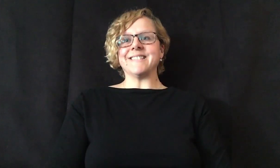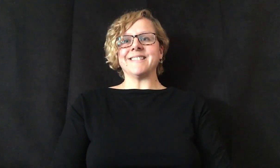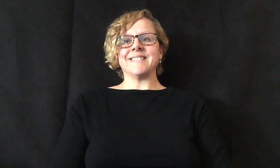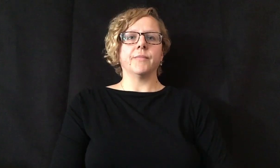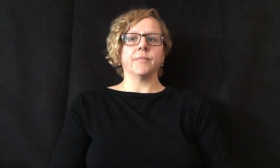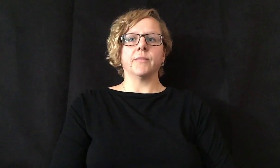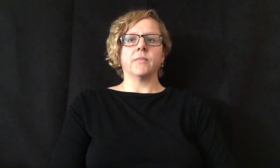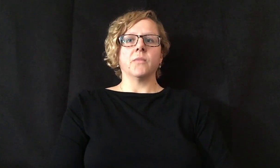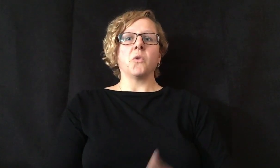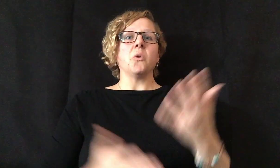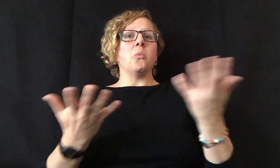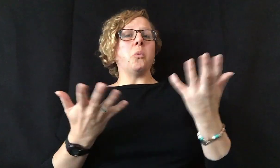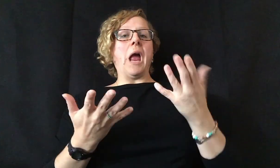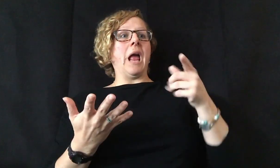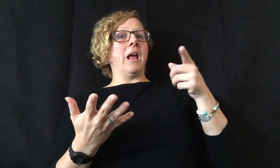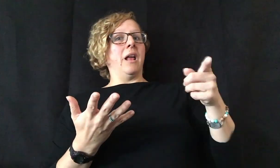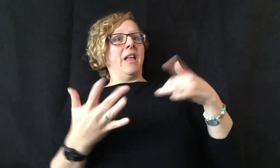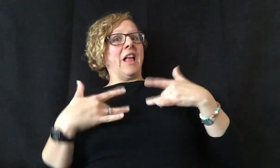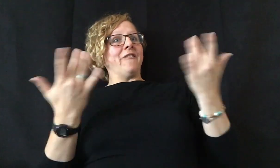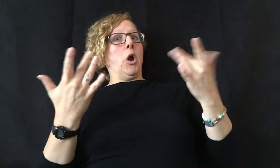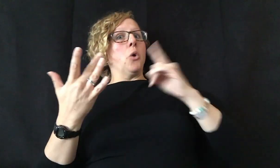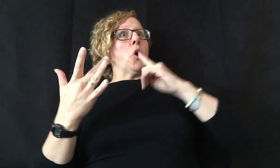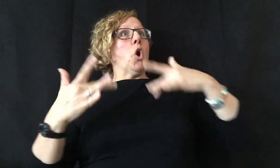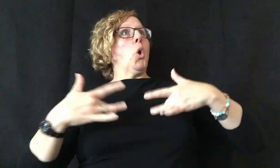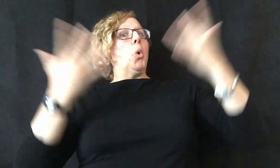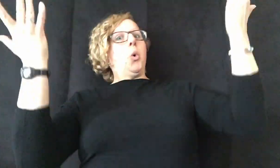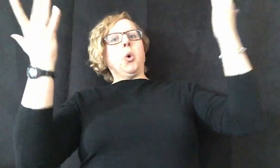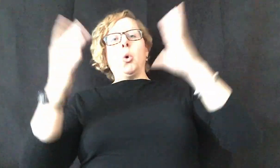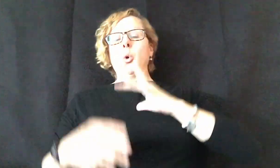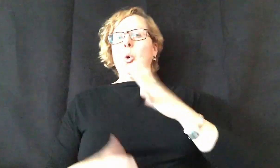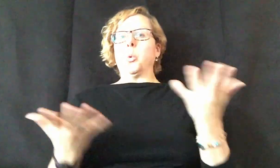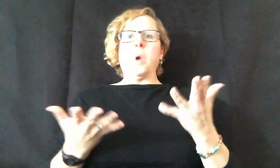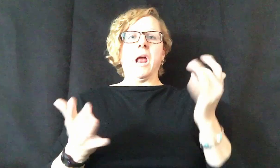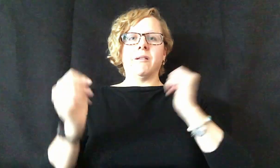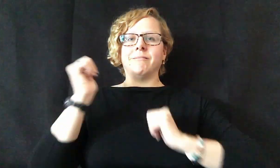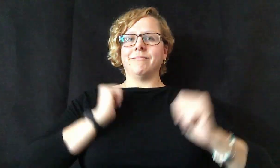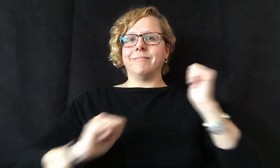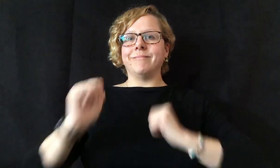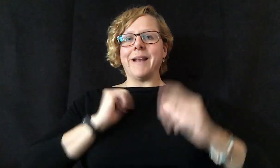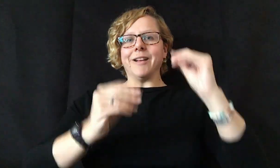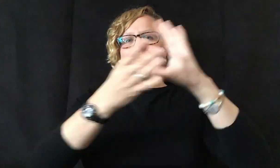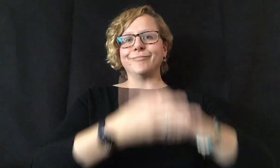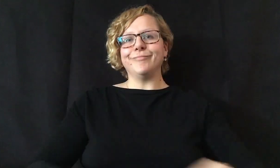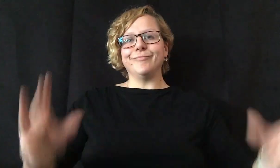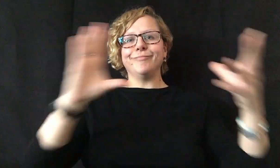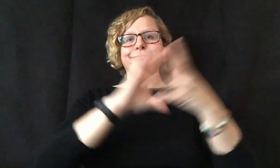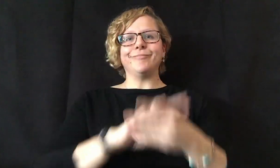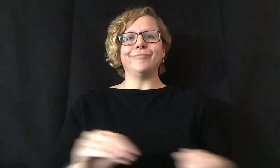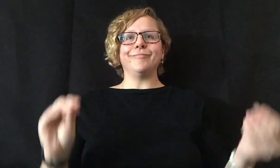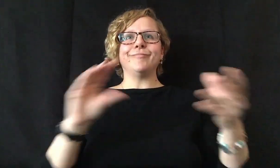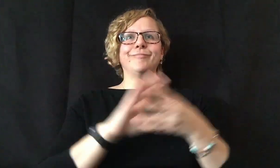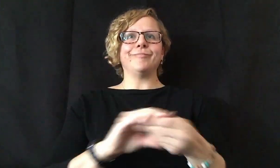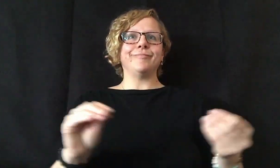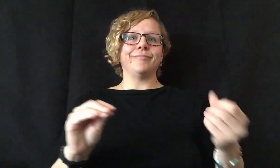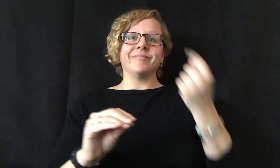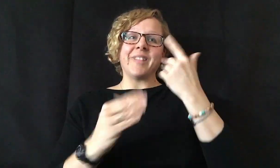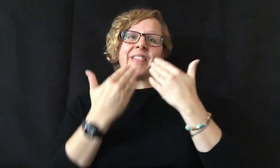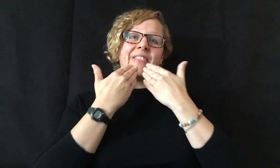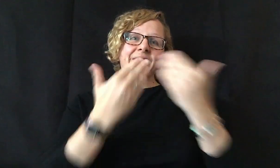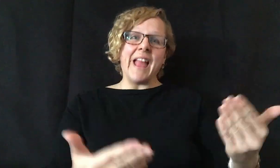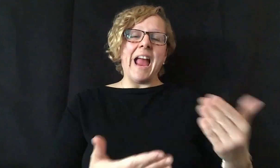What made our event thrilling are our performers and storytellers. Thank you...